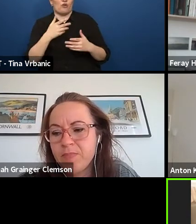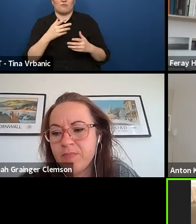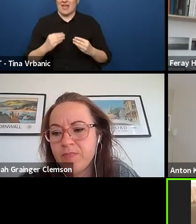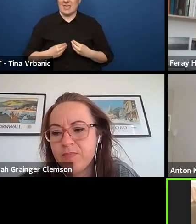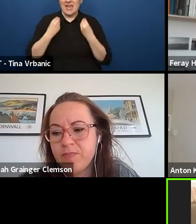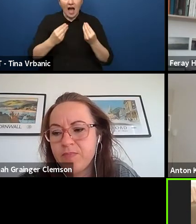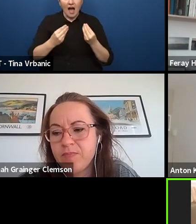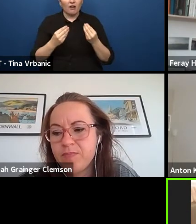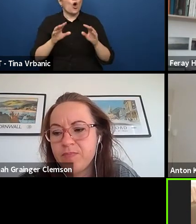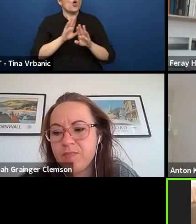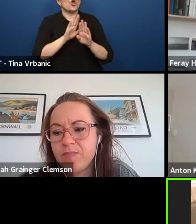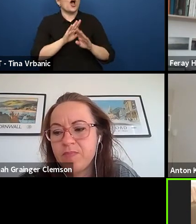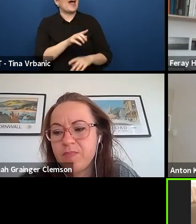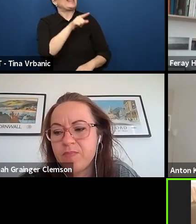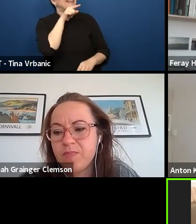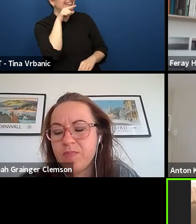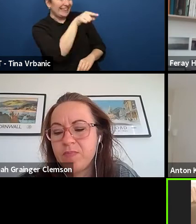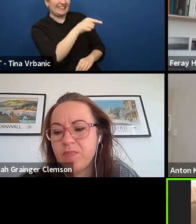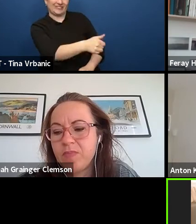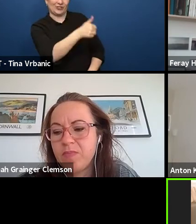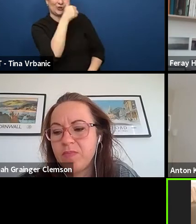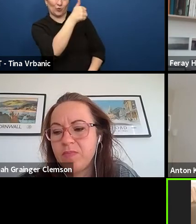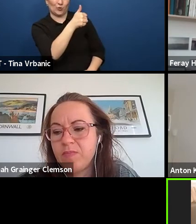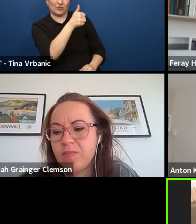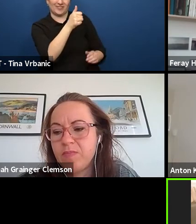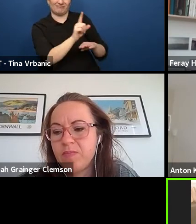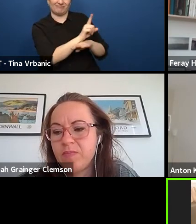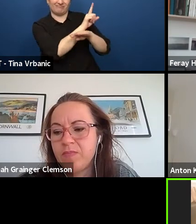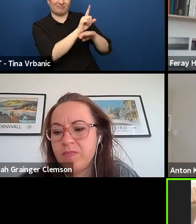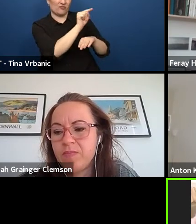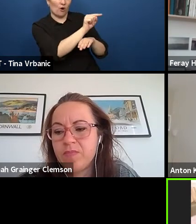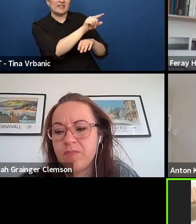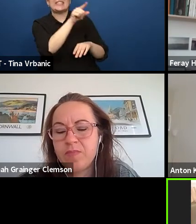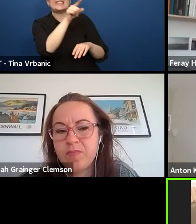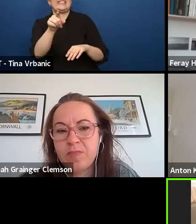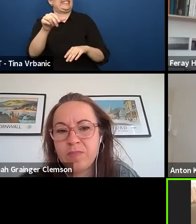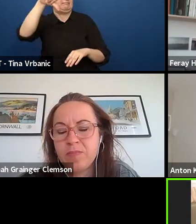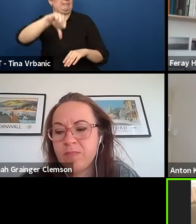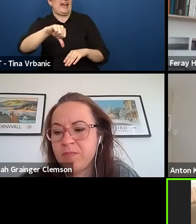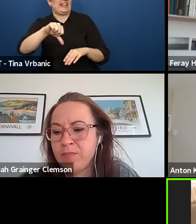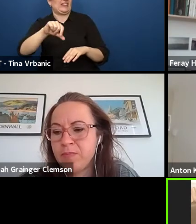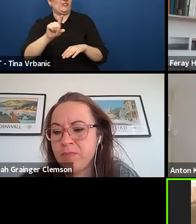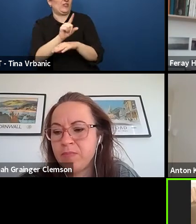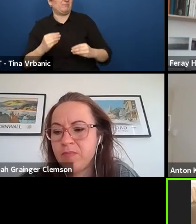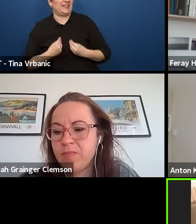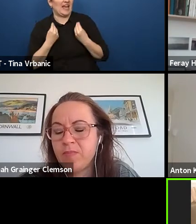the importance is how you create the space to set the dialogue after the show